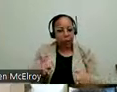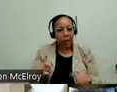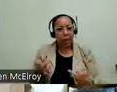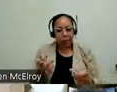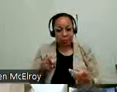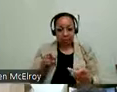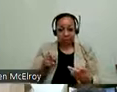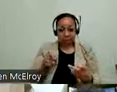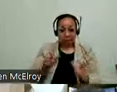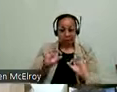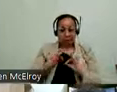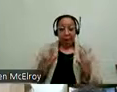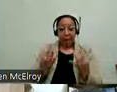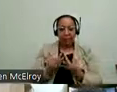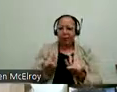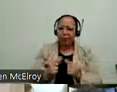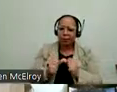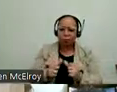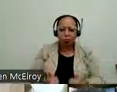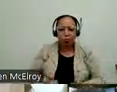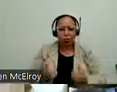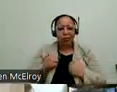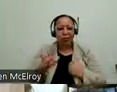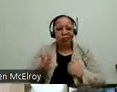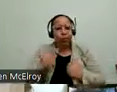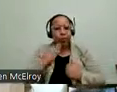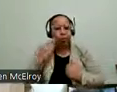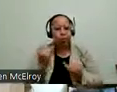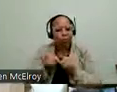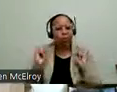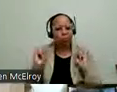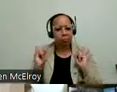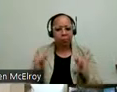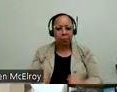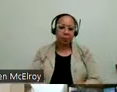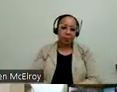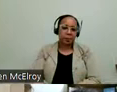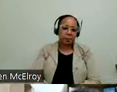family -- this family can continue to live in their home independently.